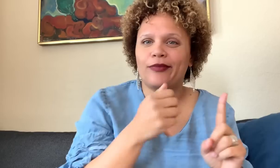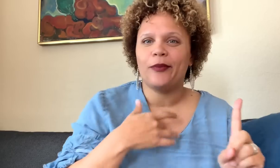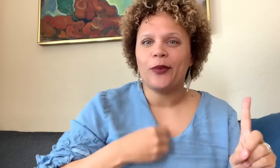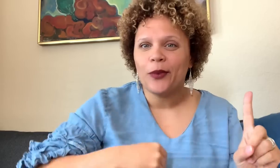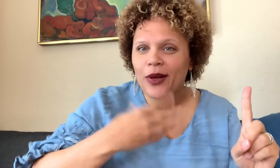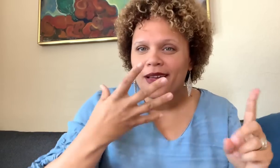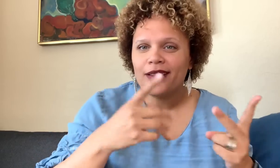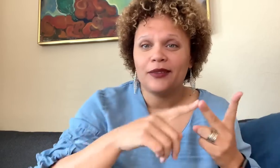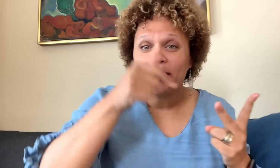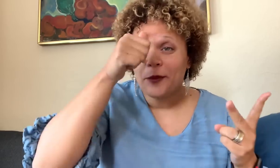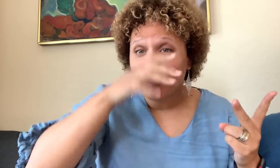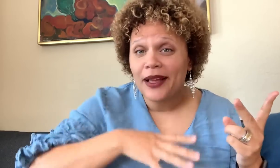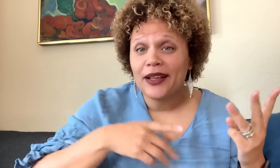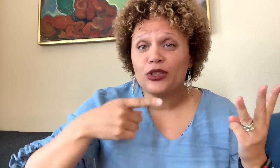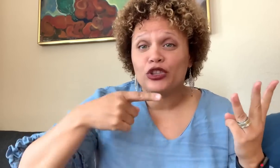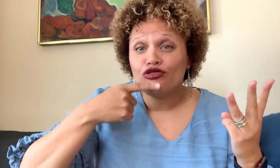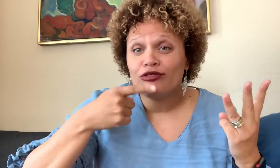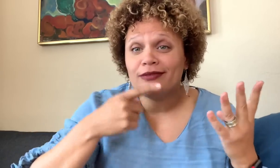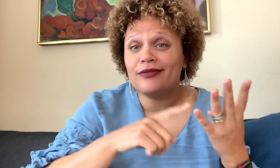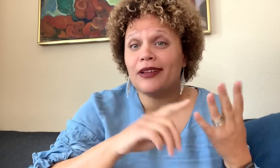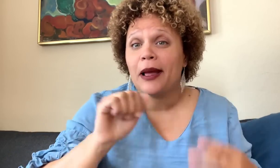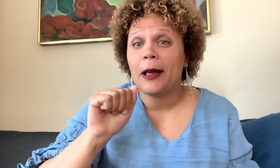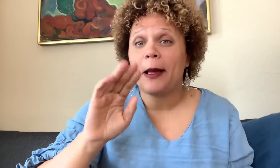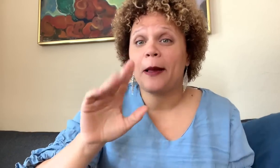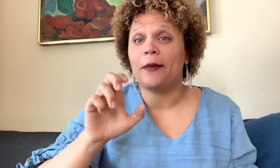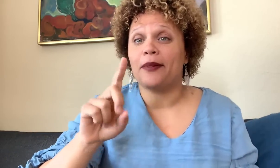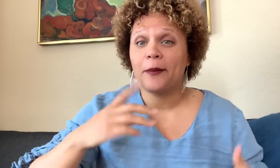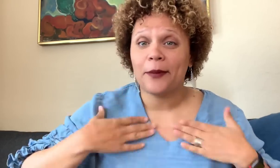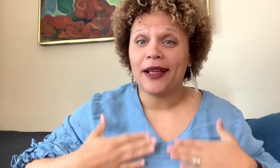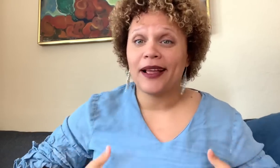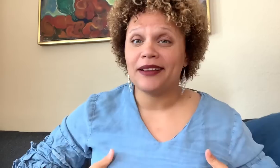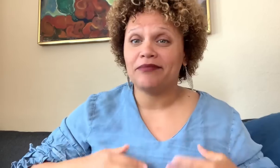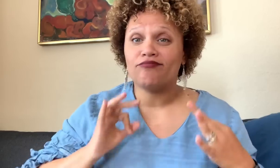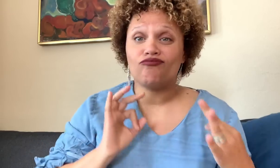Someone who may be white, or a male, hearing or able-bodied.